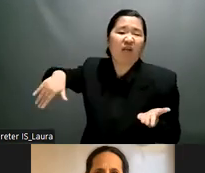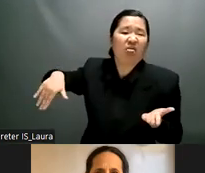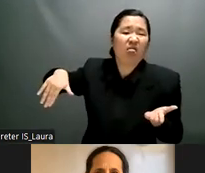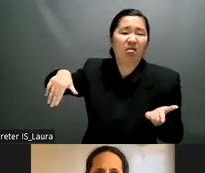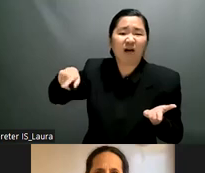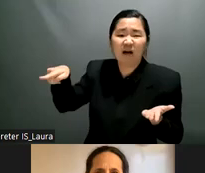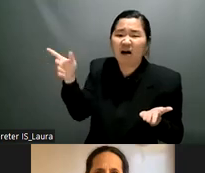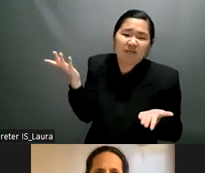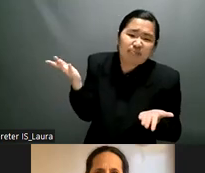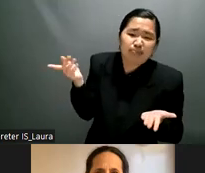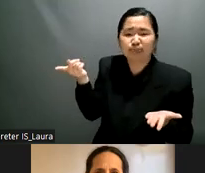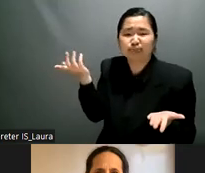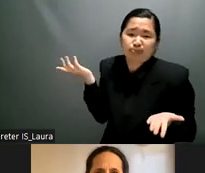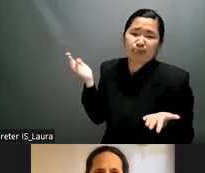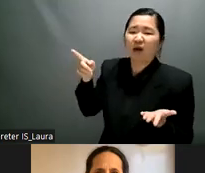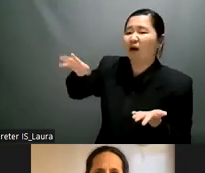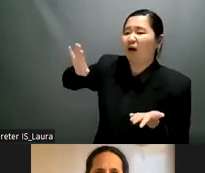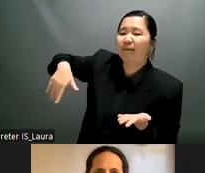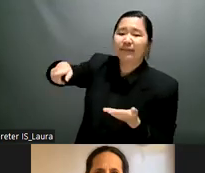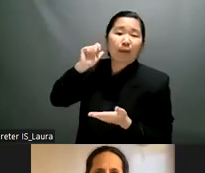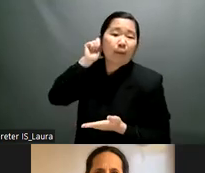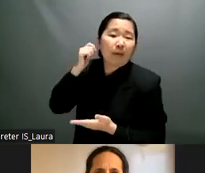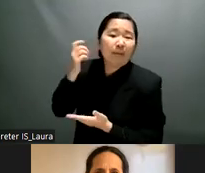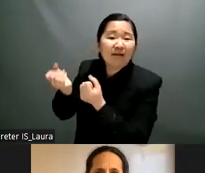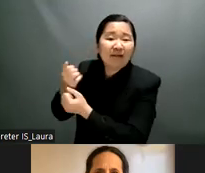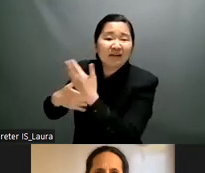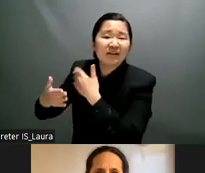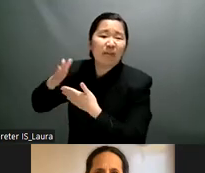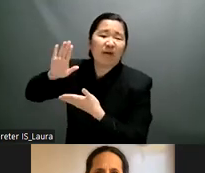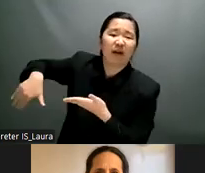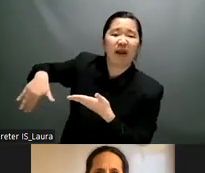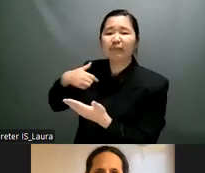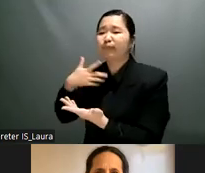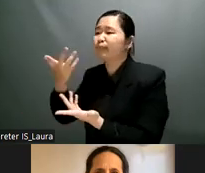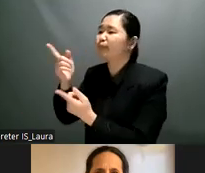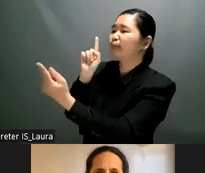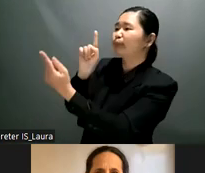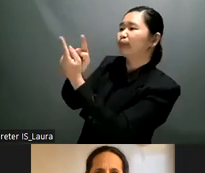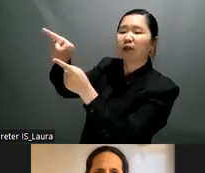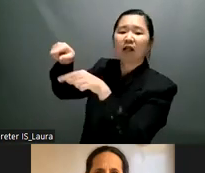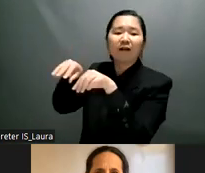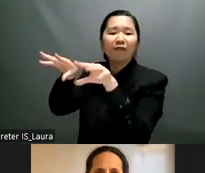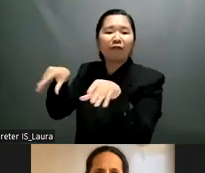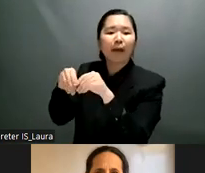lucy frida is a feminist with disability movement consists of young activities such as you and